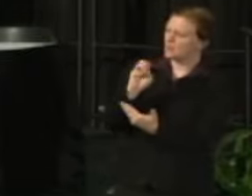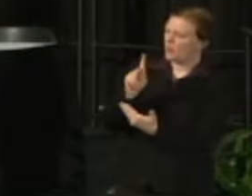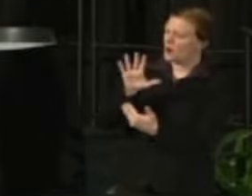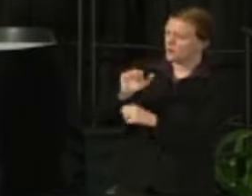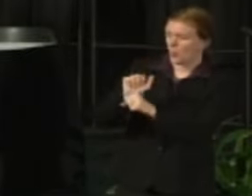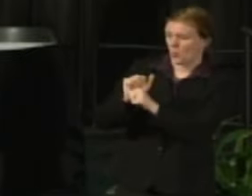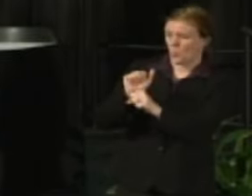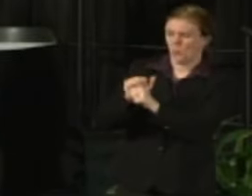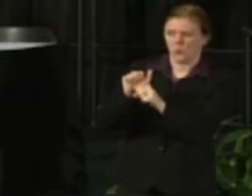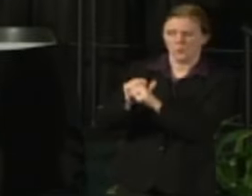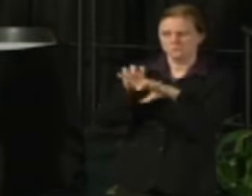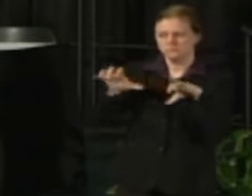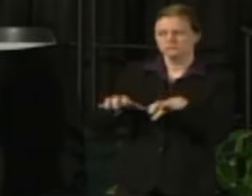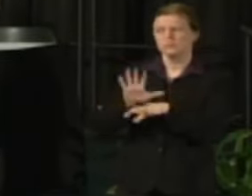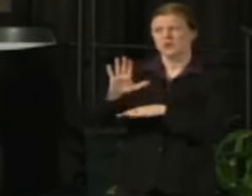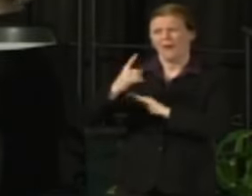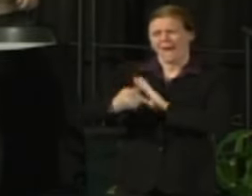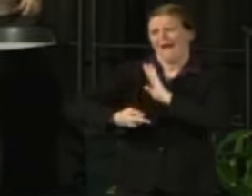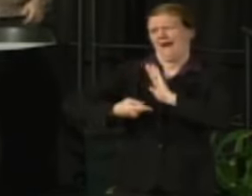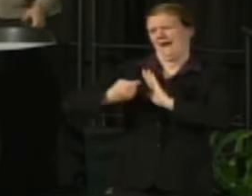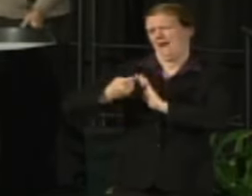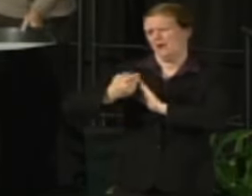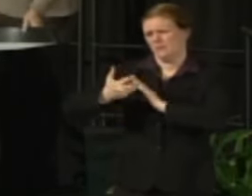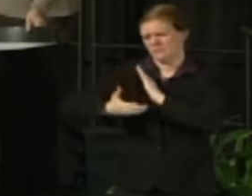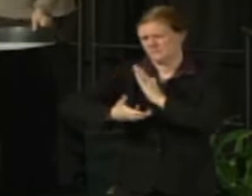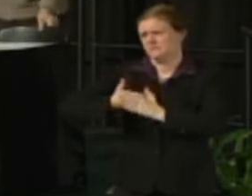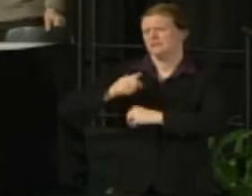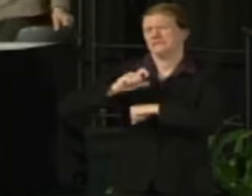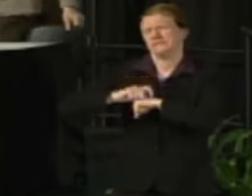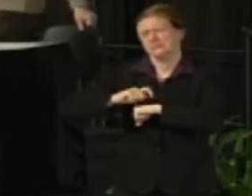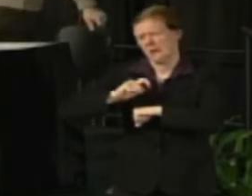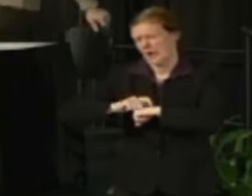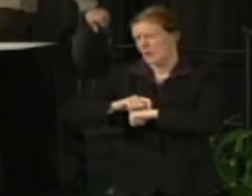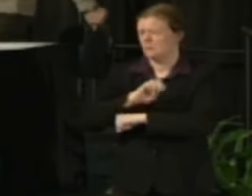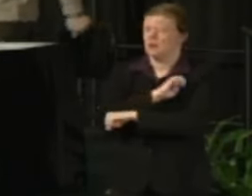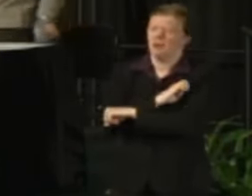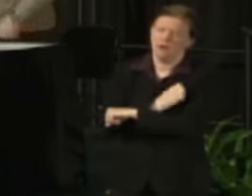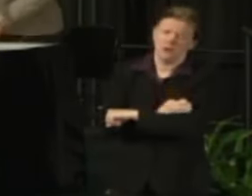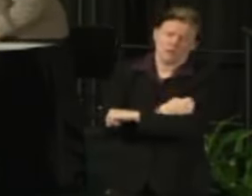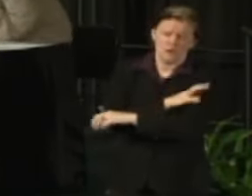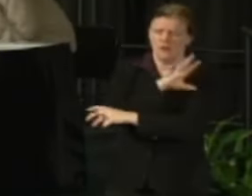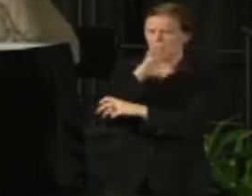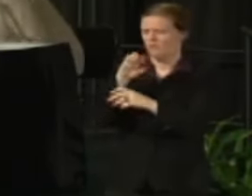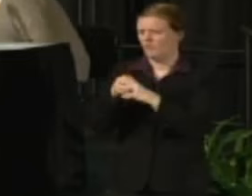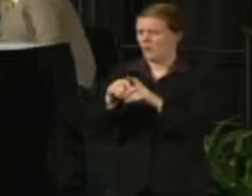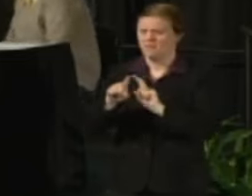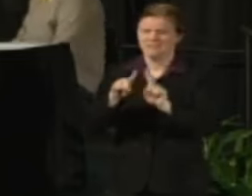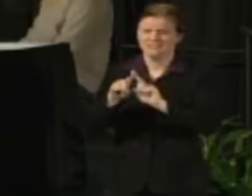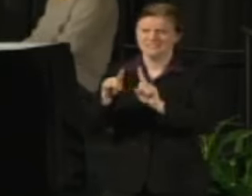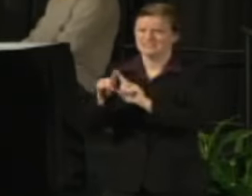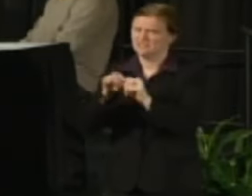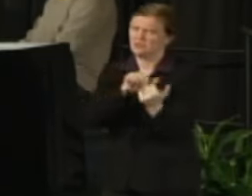that he's been putting in, the hours and the amount of time and engagement on so many different fronts.